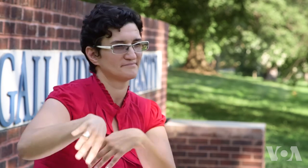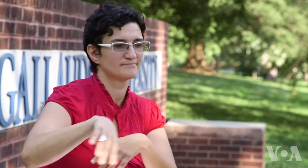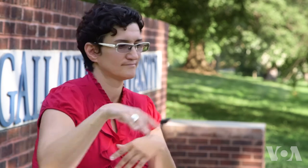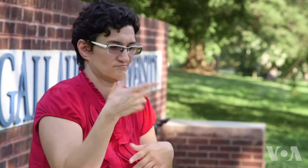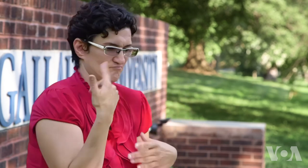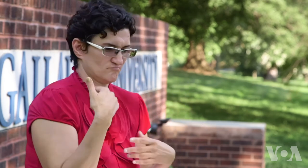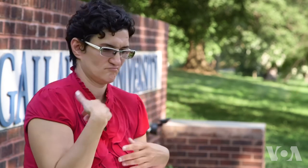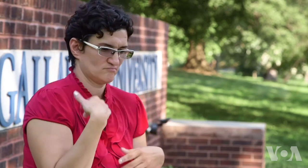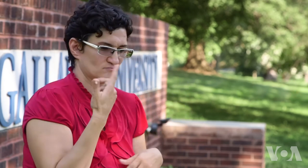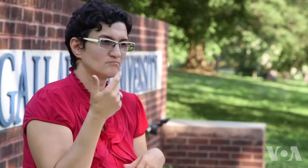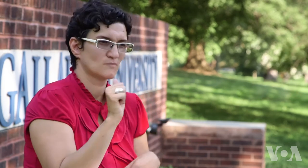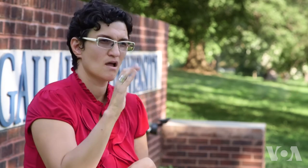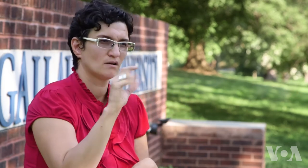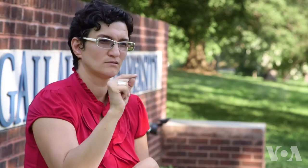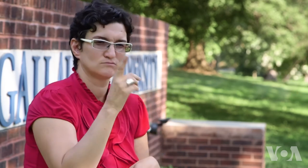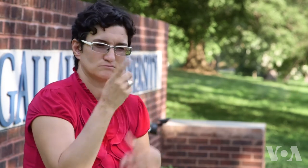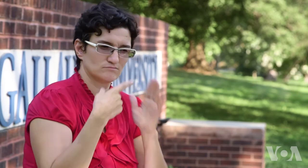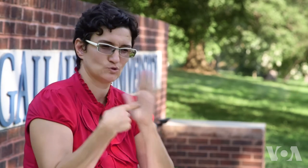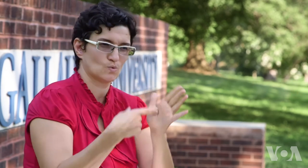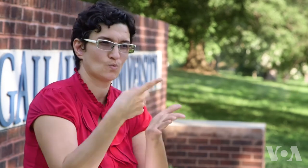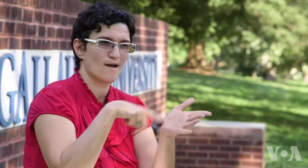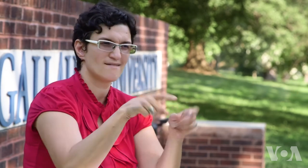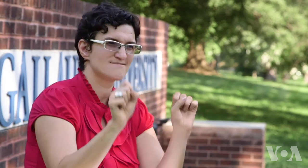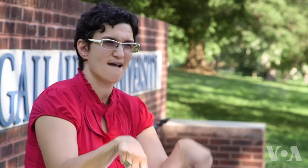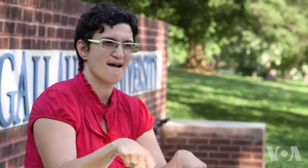Not hope - that’s not the word that I would use. Act, take action!